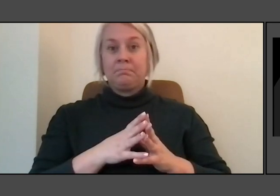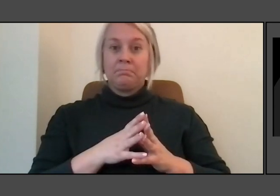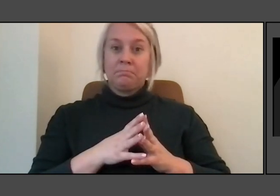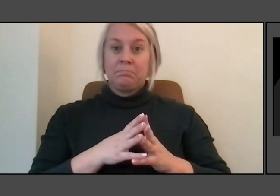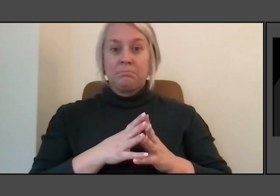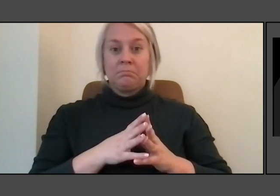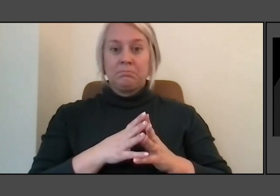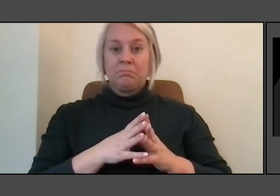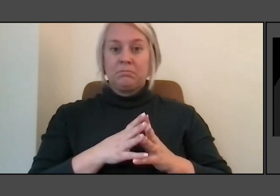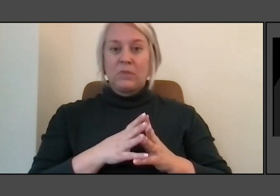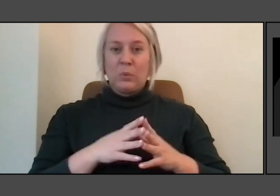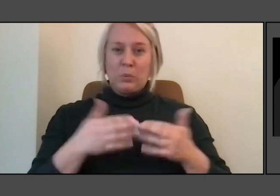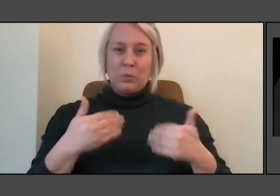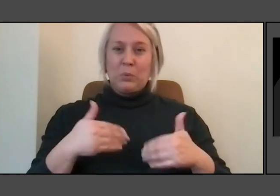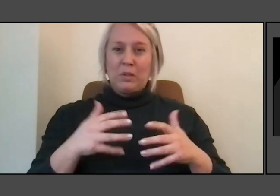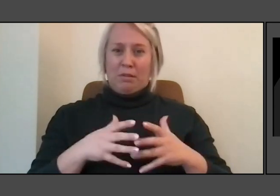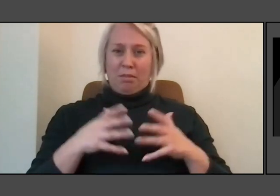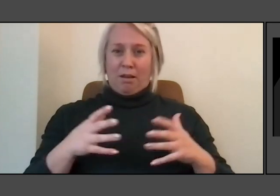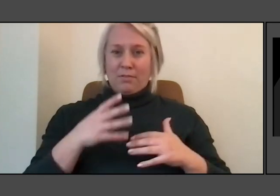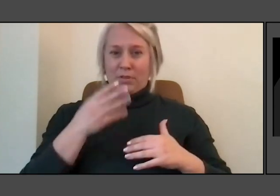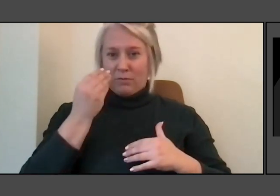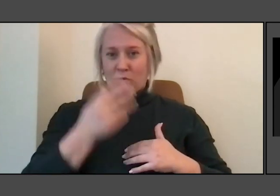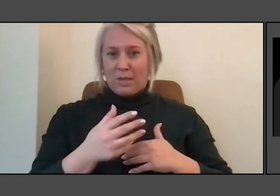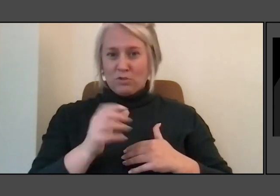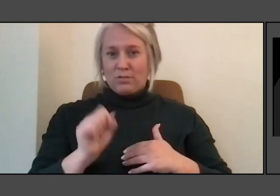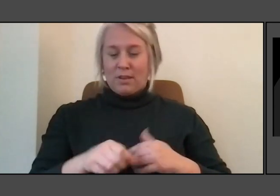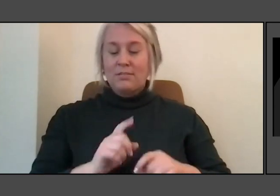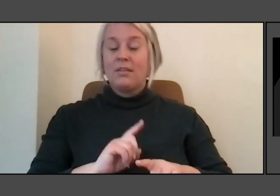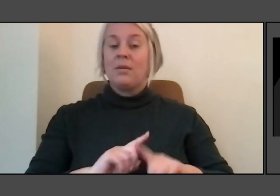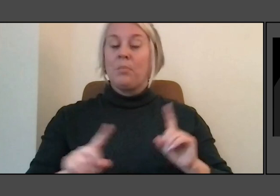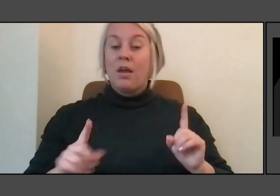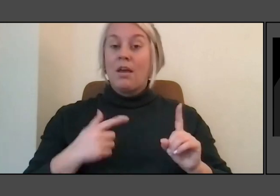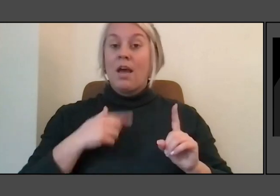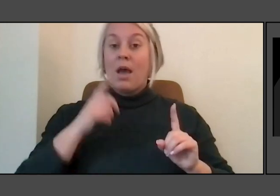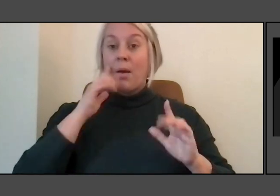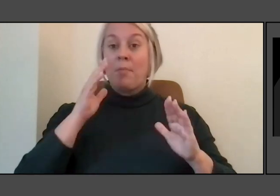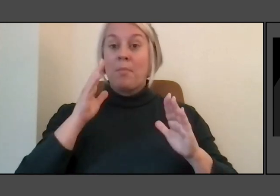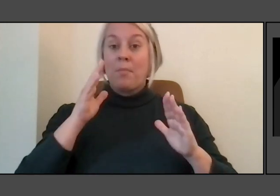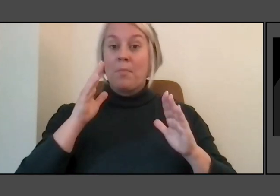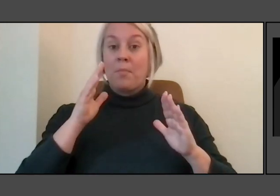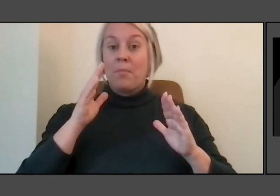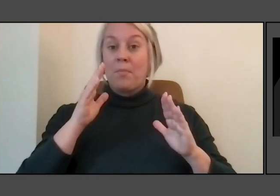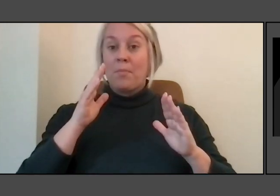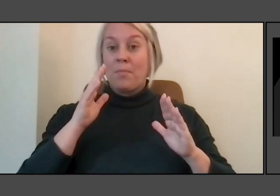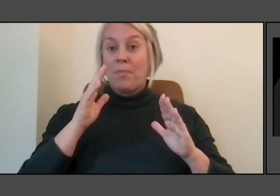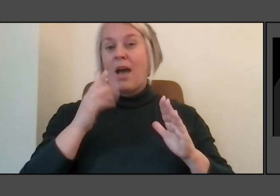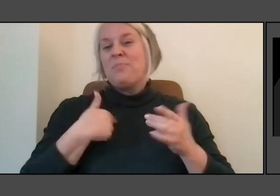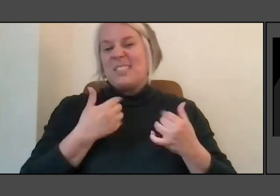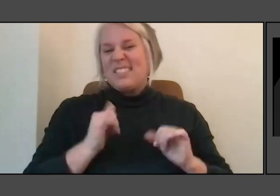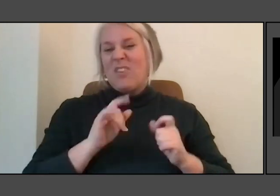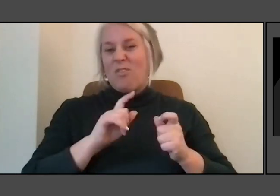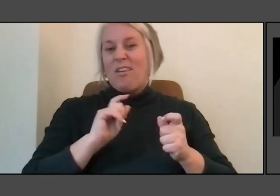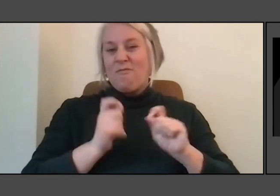but I'm hoping that we want to be for it, but I'm still evolving it. It's still kind of a work in progress always.